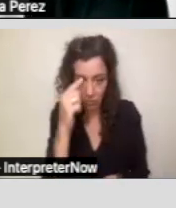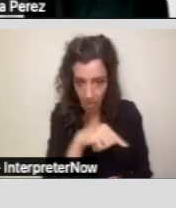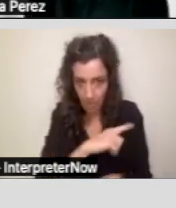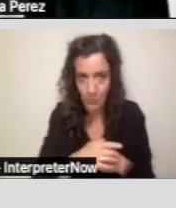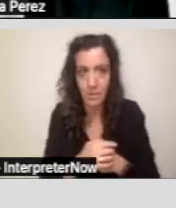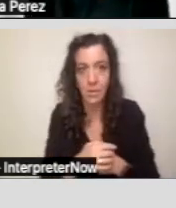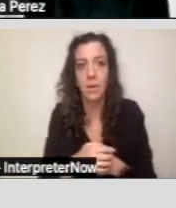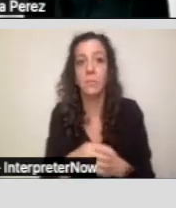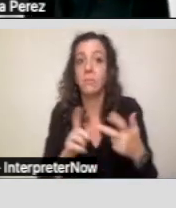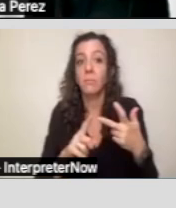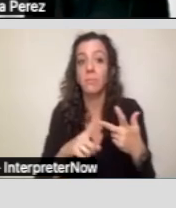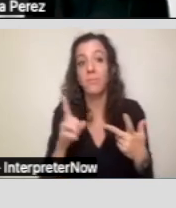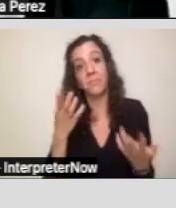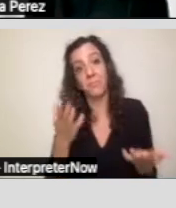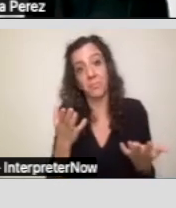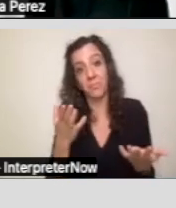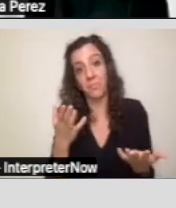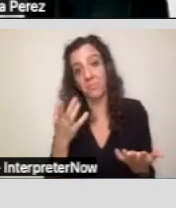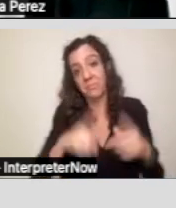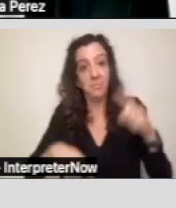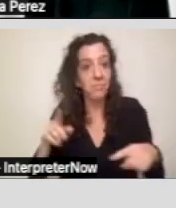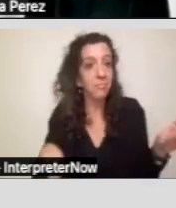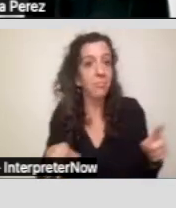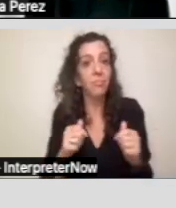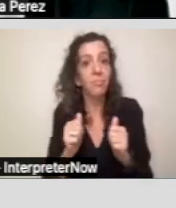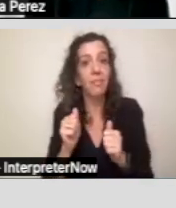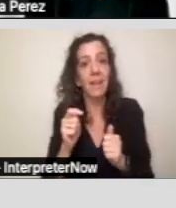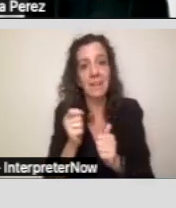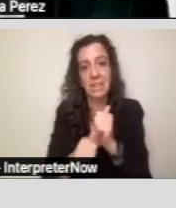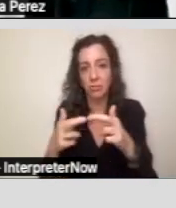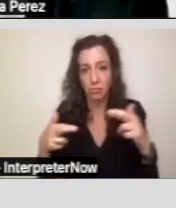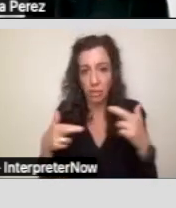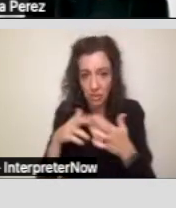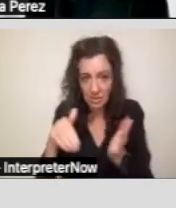Additionally, this varies from regional center to regional center.